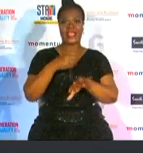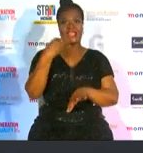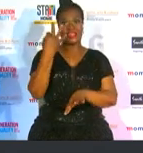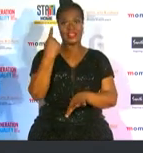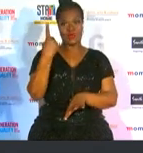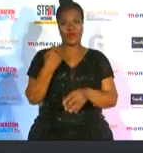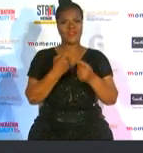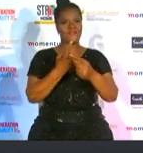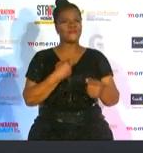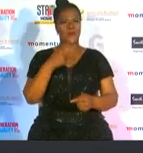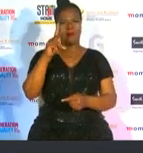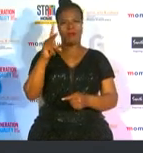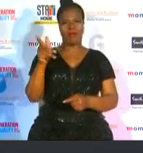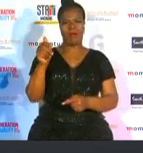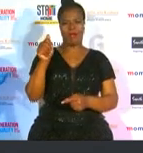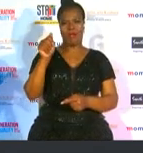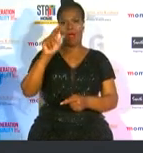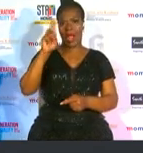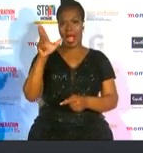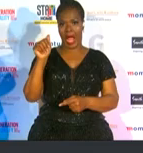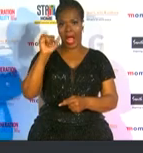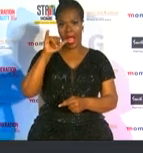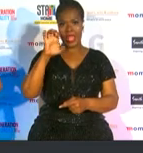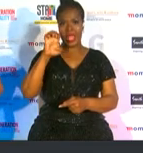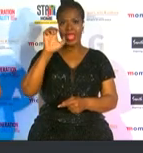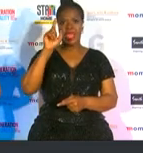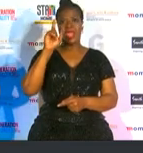a silver medal representing team south africa at the 2020